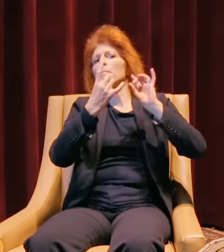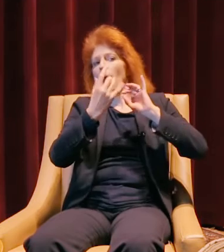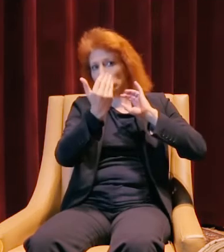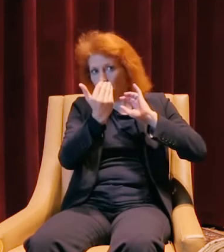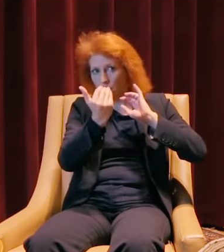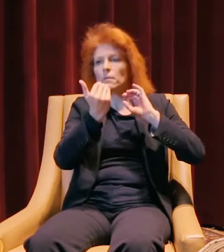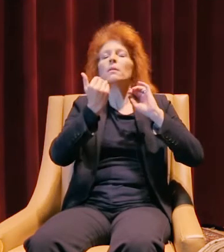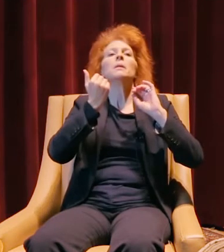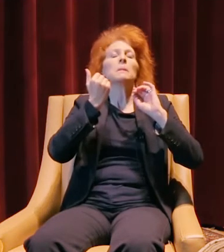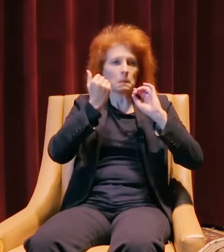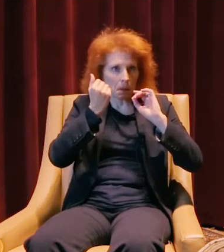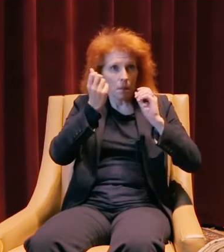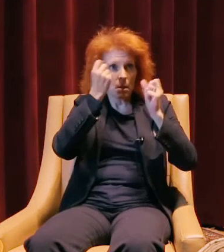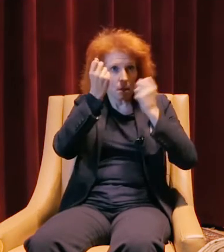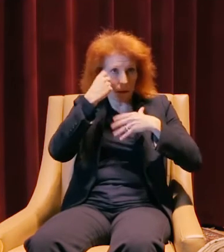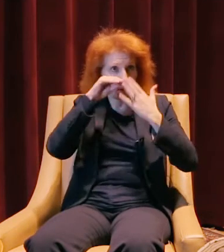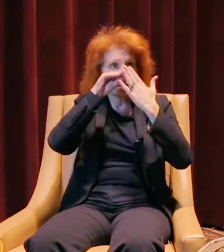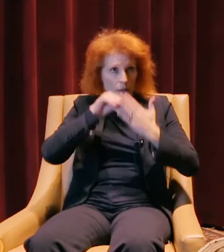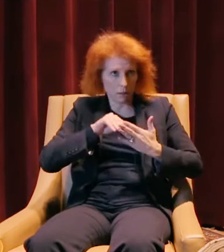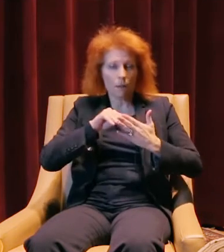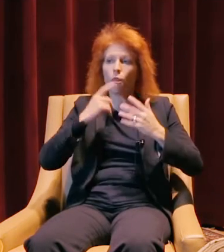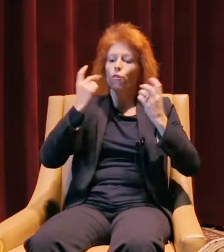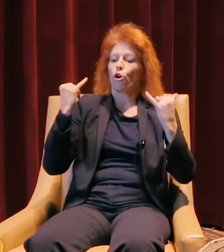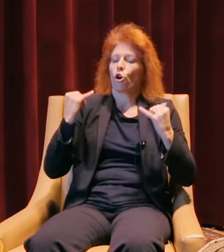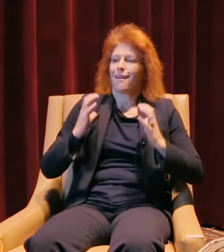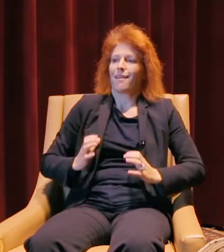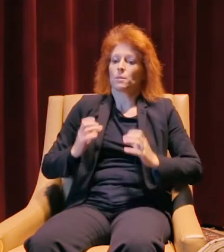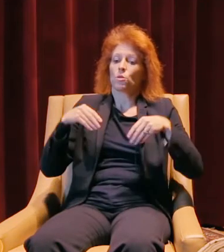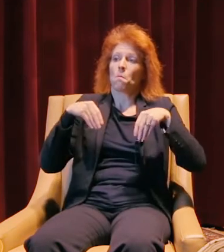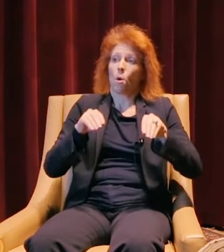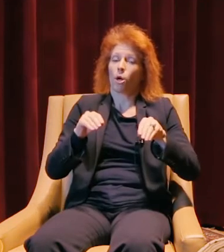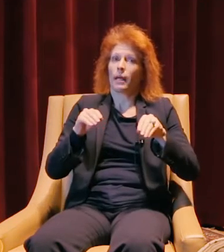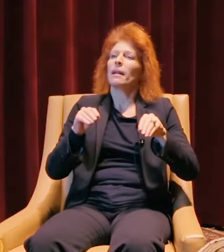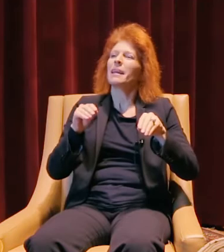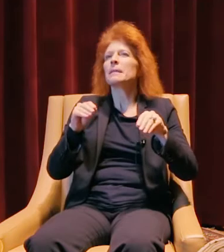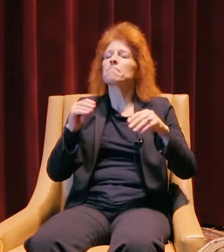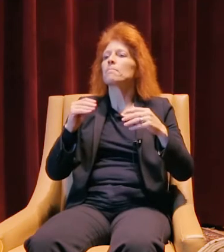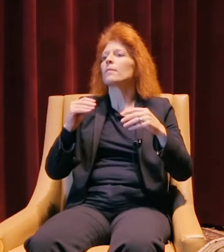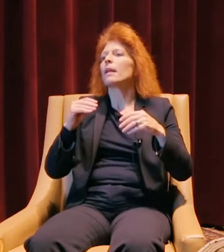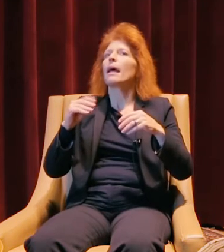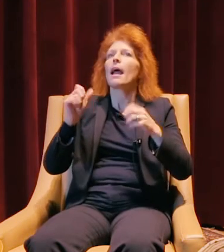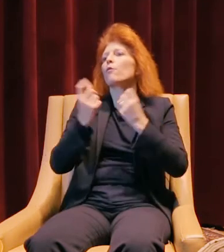Decided that the current customers and current market, everyone is of course using social media,